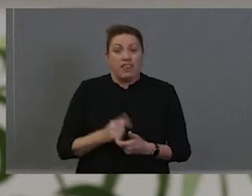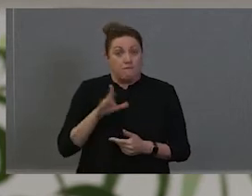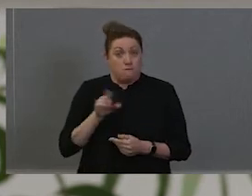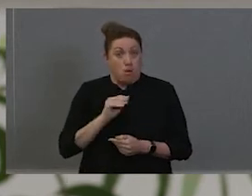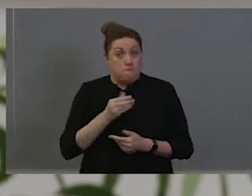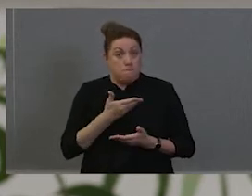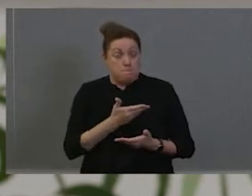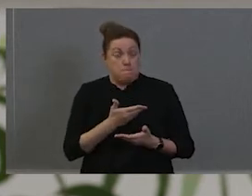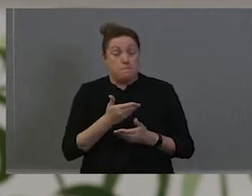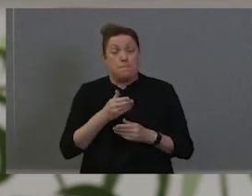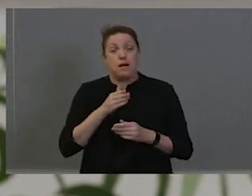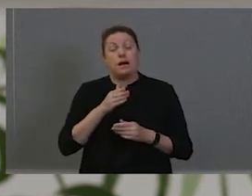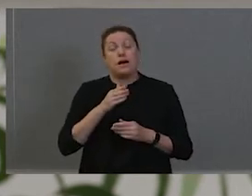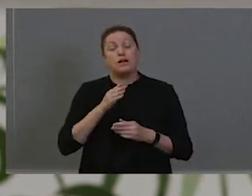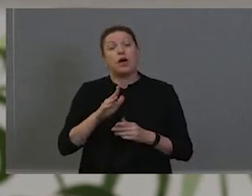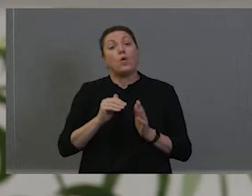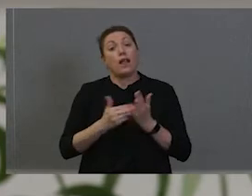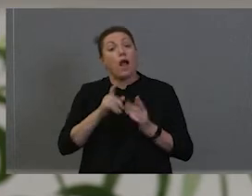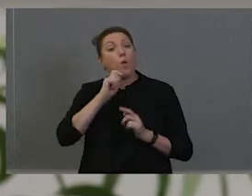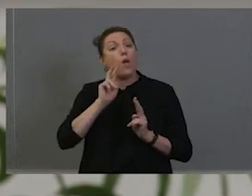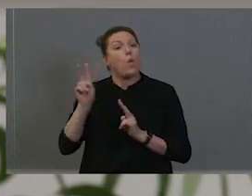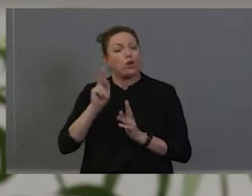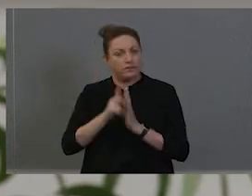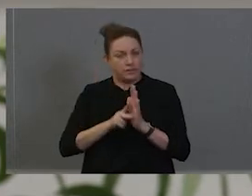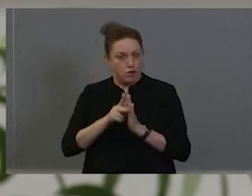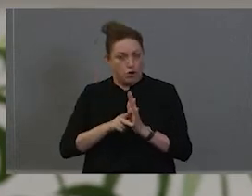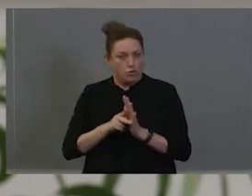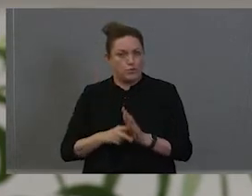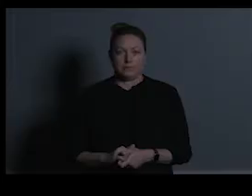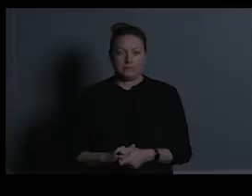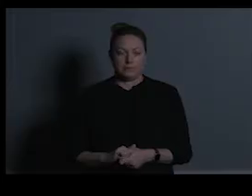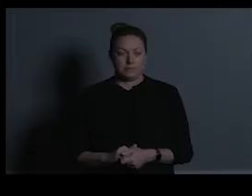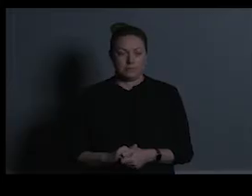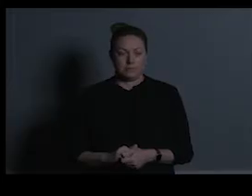further ado, let's go to the video. Thank you.